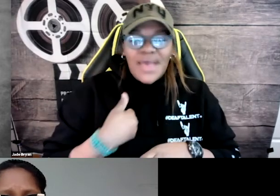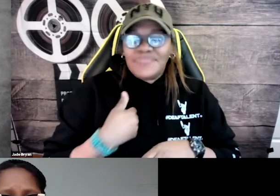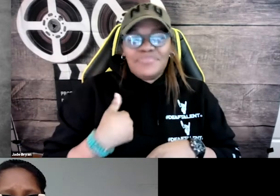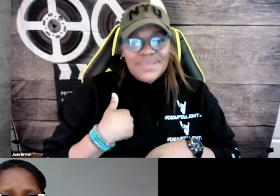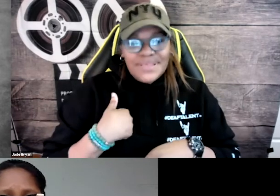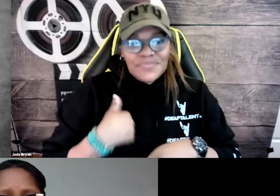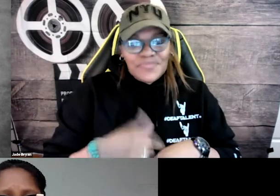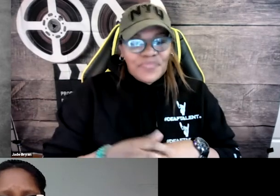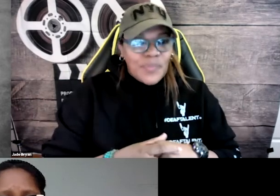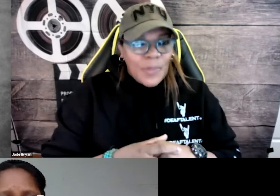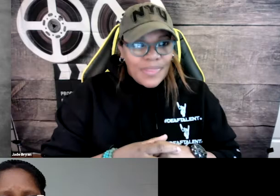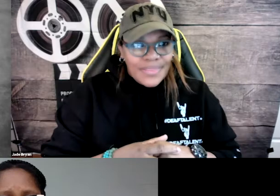I'm happy to be a part of this team.